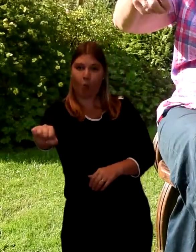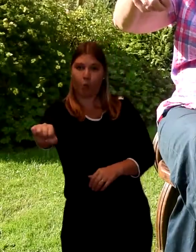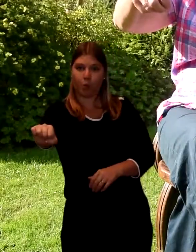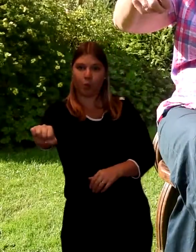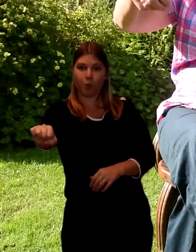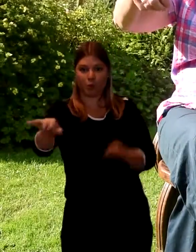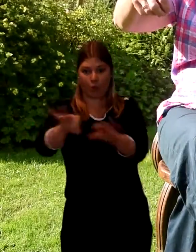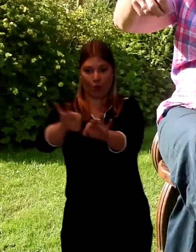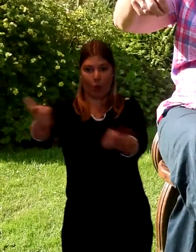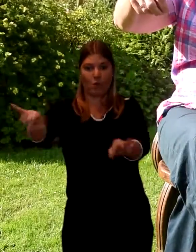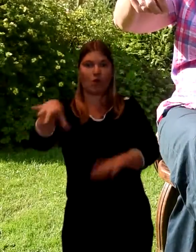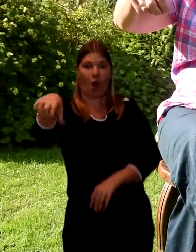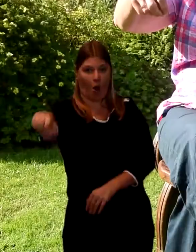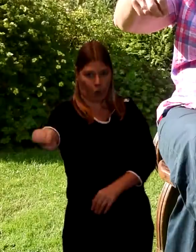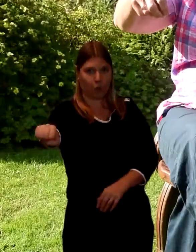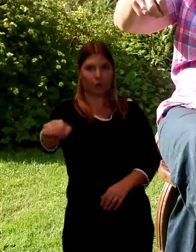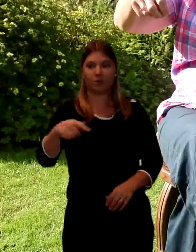which was a wonderful honour really.